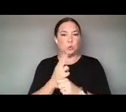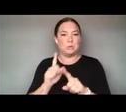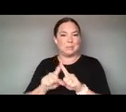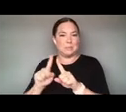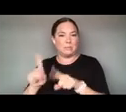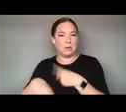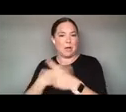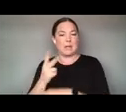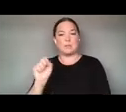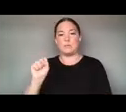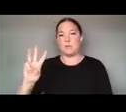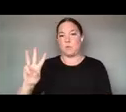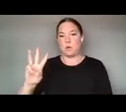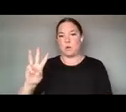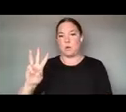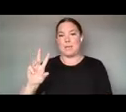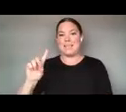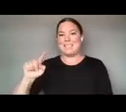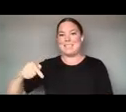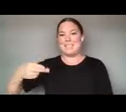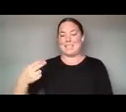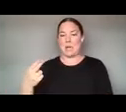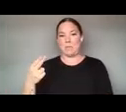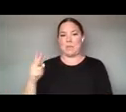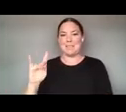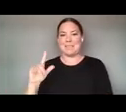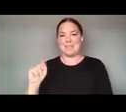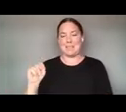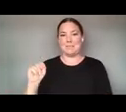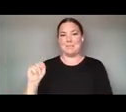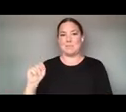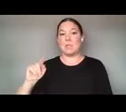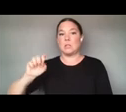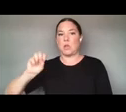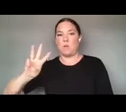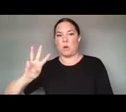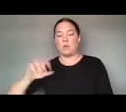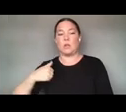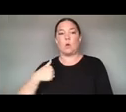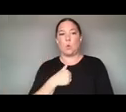WE CREATED, AN ALL NEW INTEGRATION WITH UNITY GAME ENGINE SO WE COULD USE UNITY'S VFX GRAPH